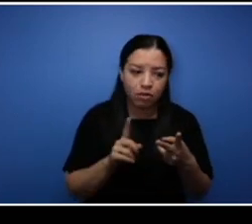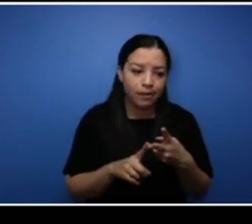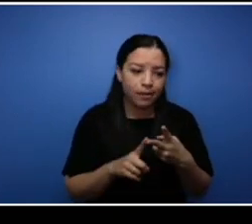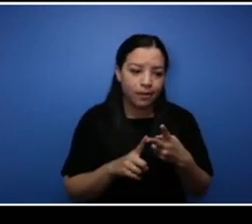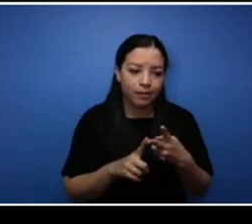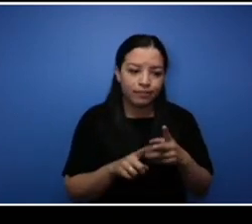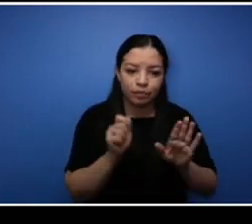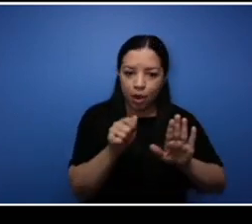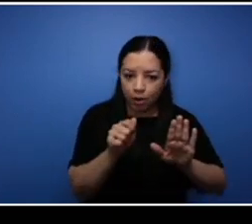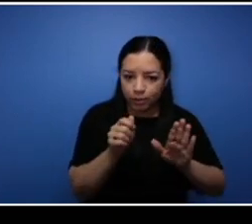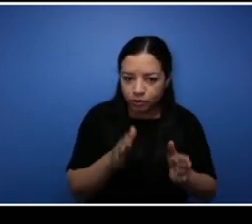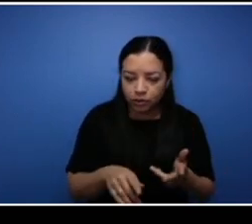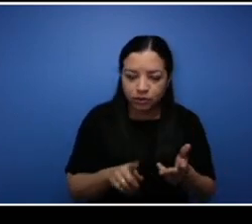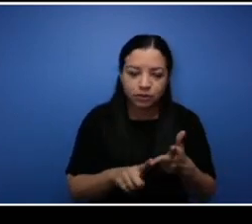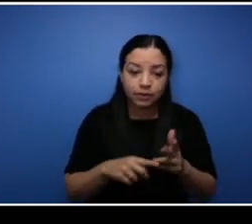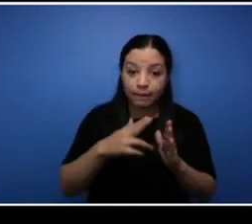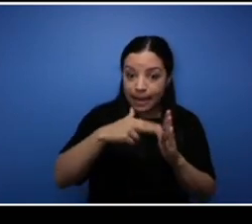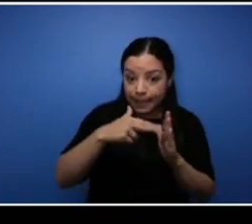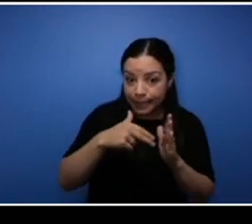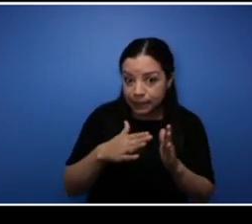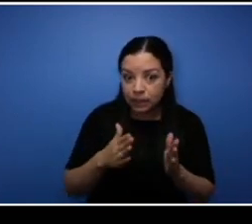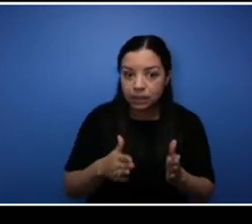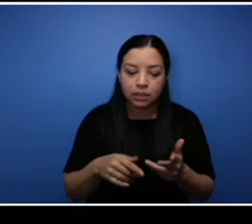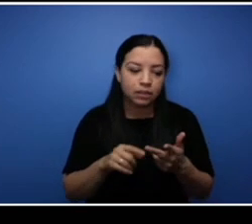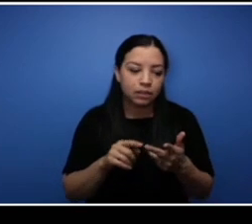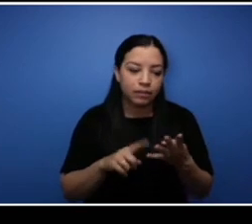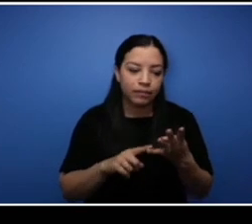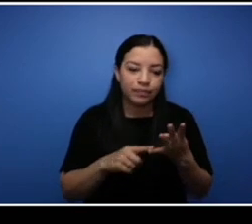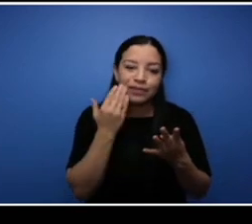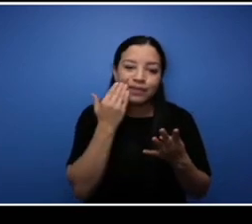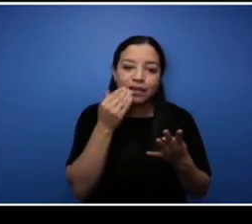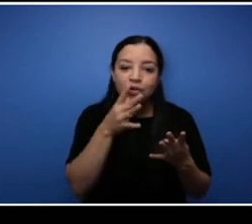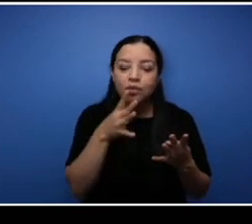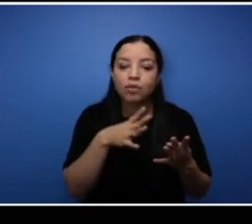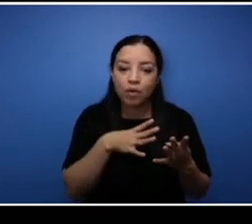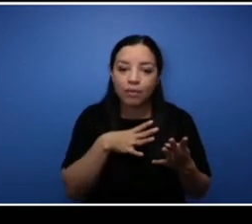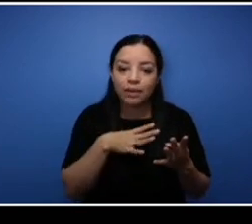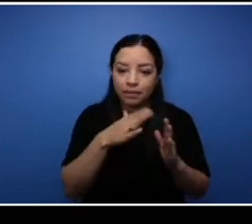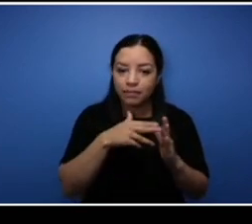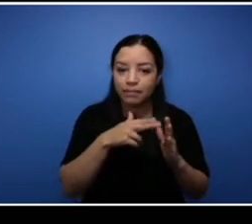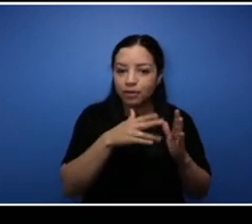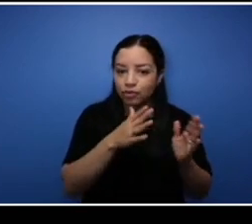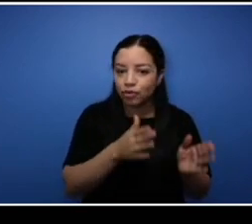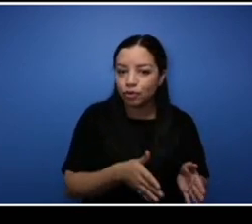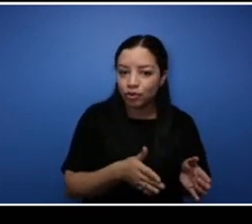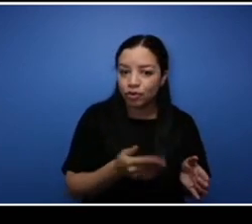painting. We just had a lady that was here as a painter, she was here for two years but